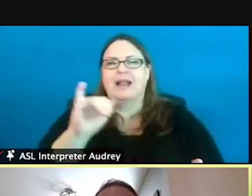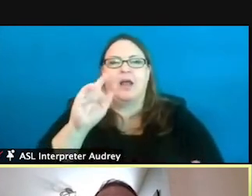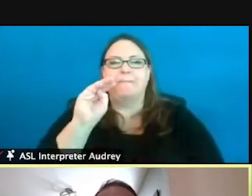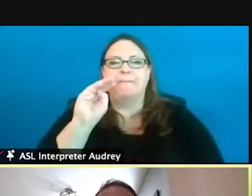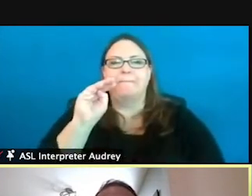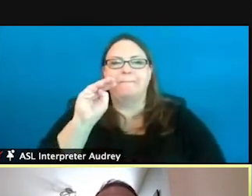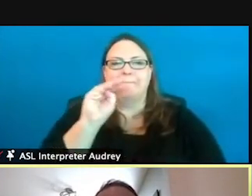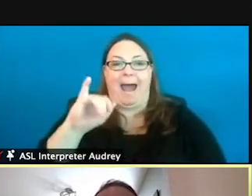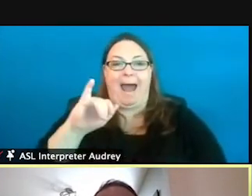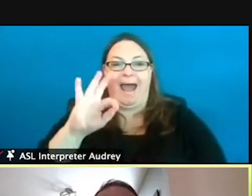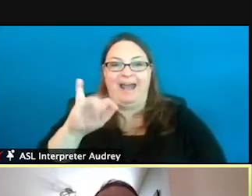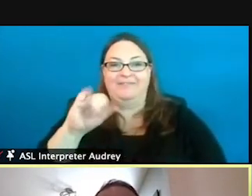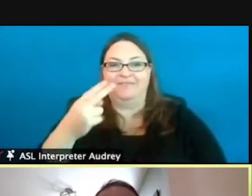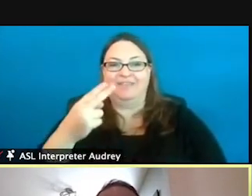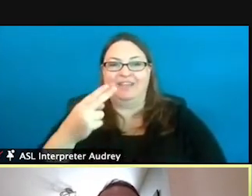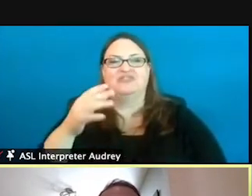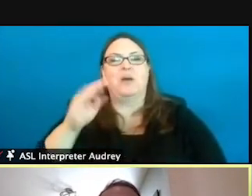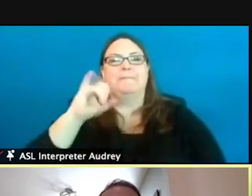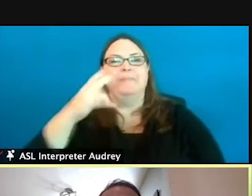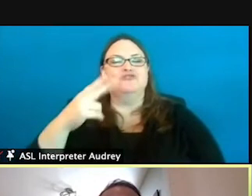Michigan Fishing Information System.